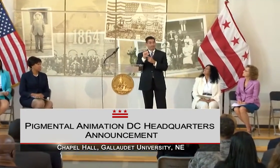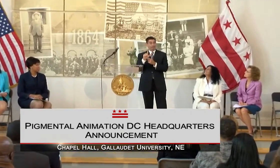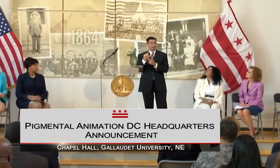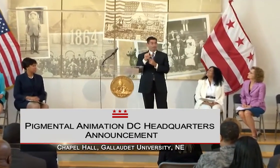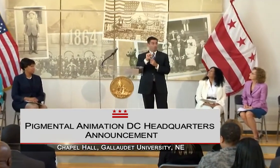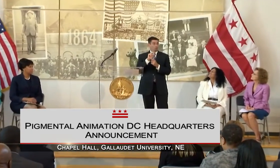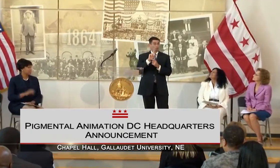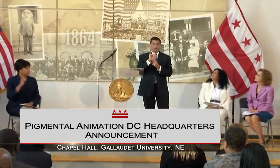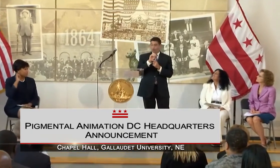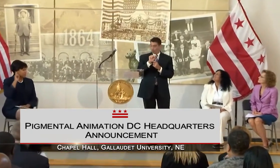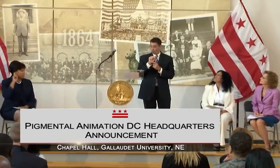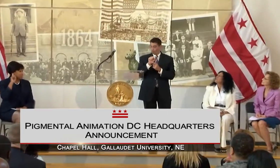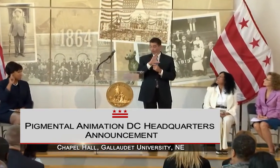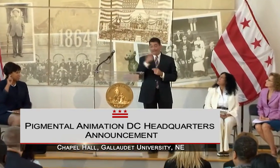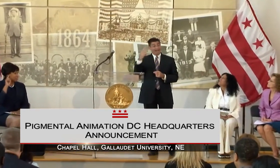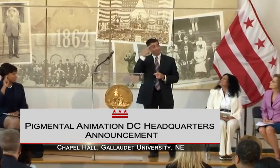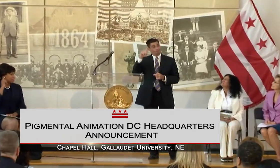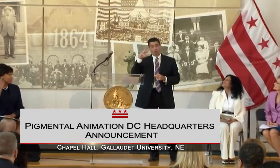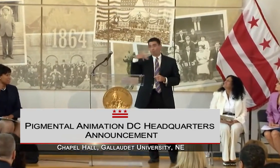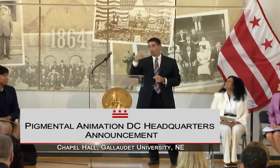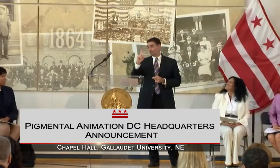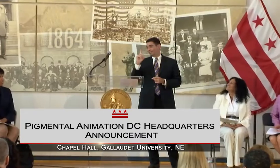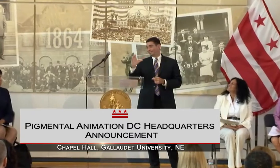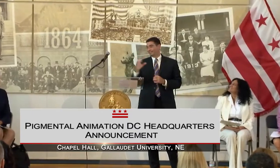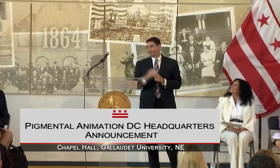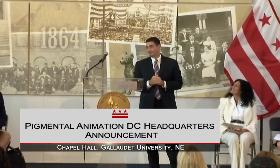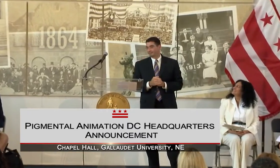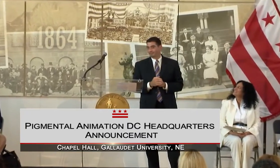PIGMENTAL, PIGMENTAL STUDIOS AND FOR WASHINGTON, D.C.